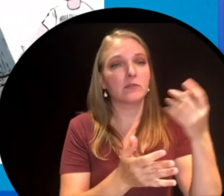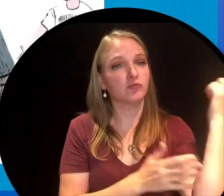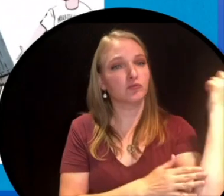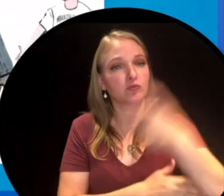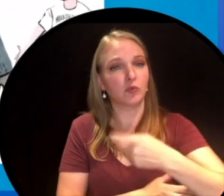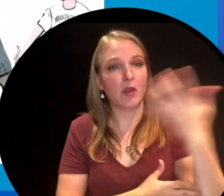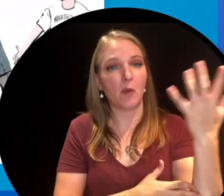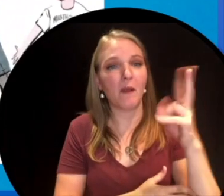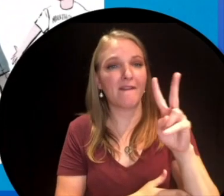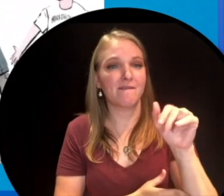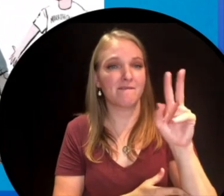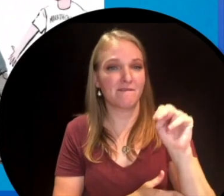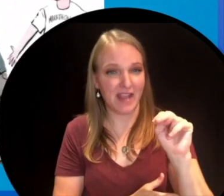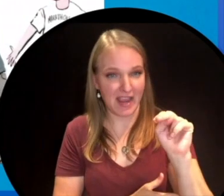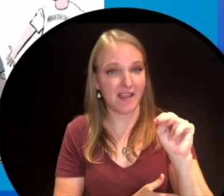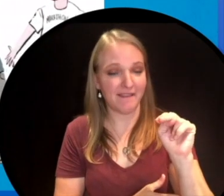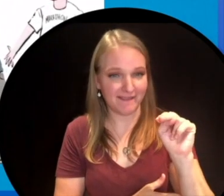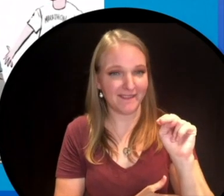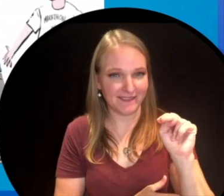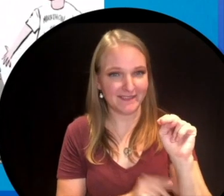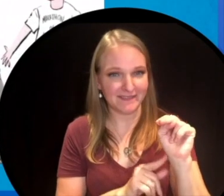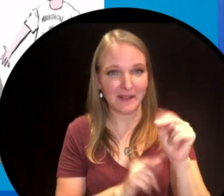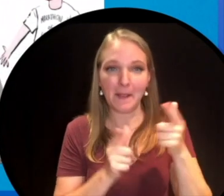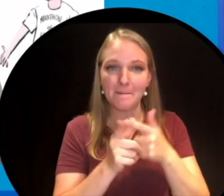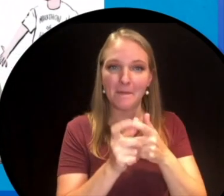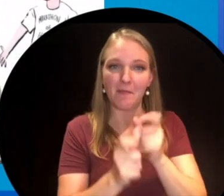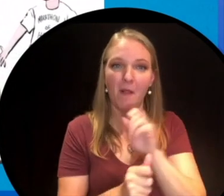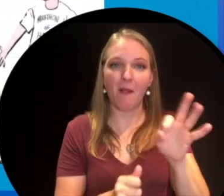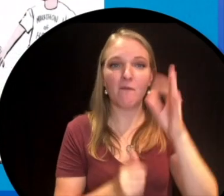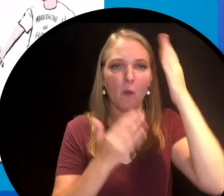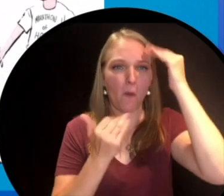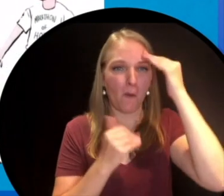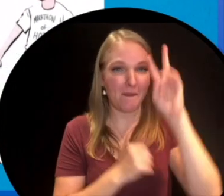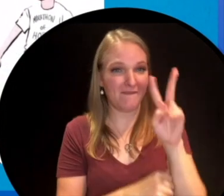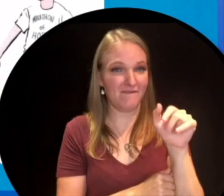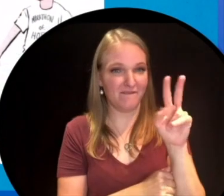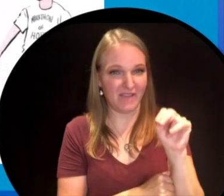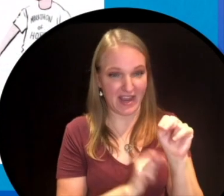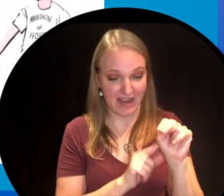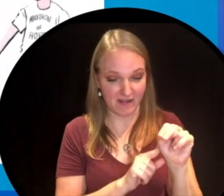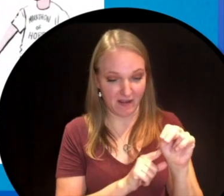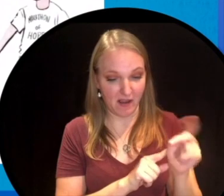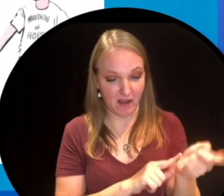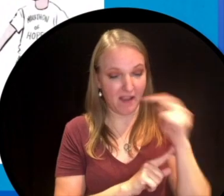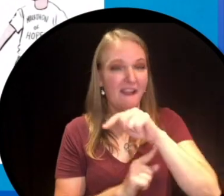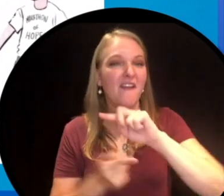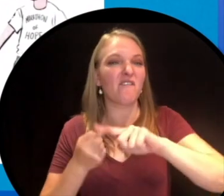would donate a van to Terry. So this is the marathon of hope van and you can see here that's